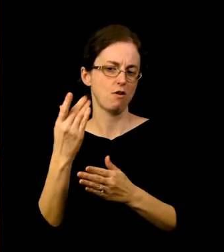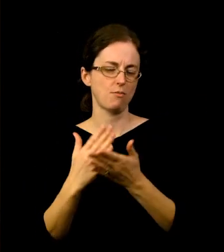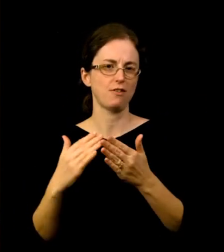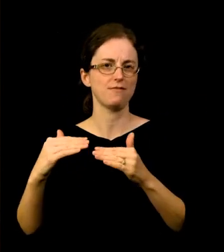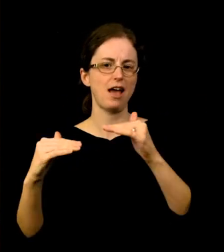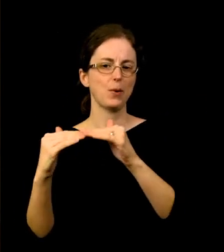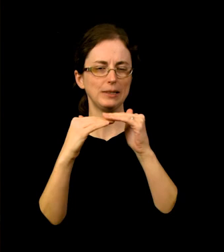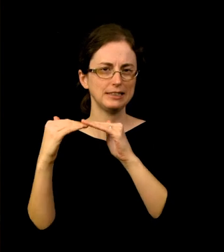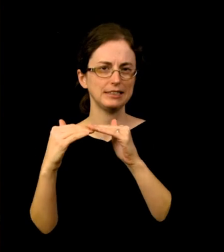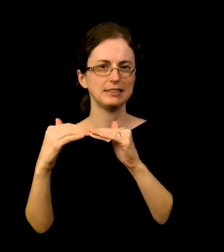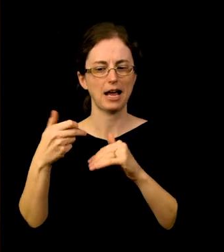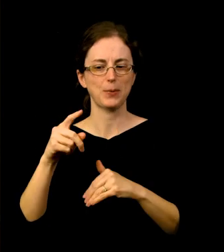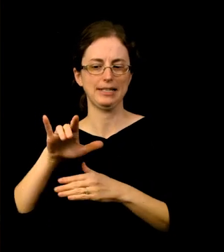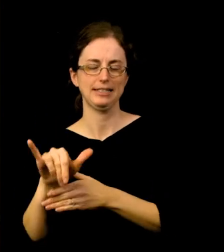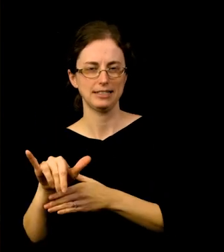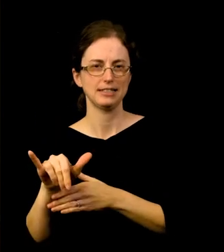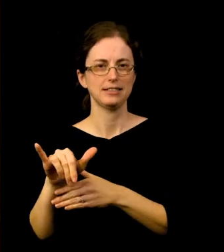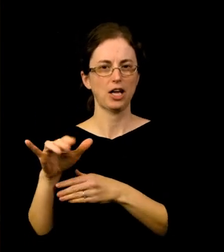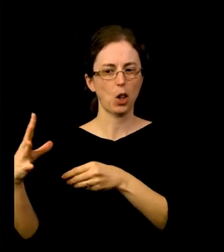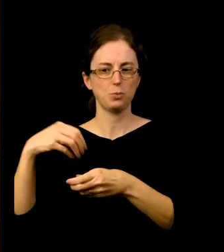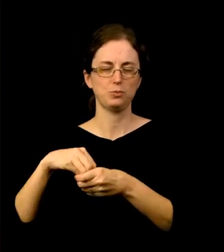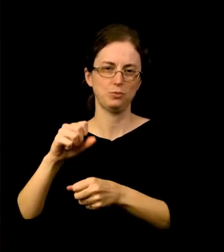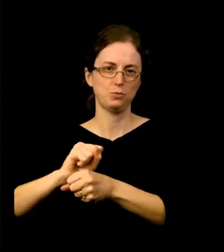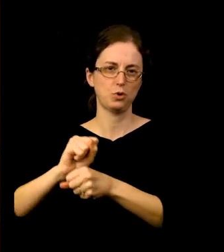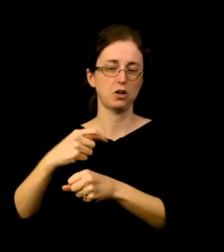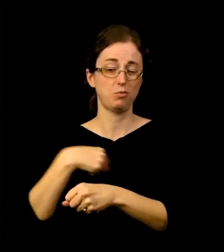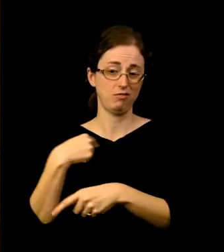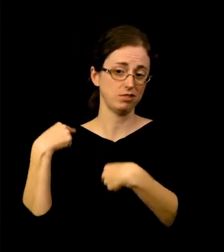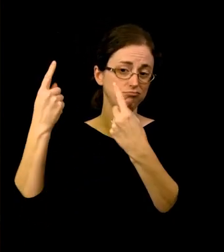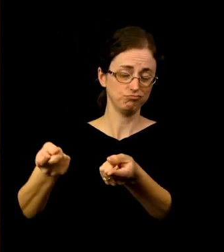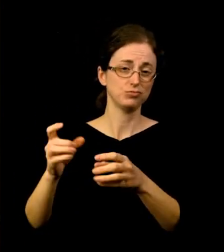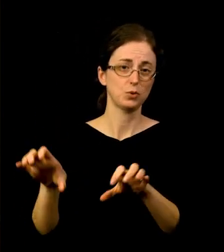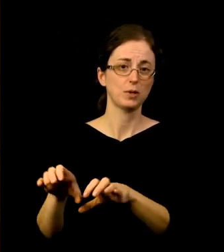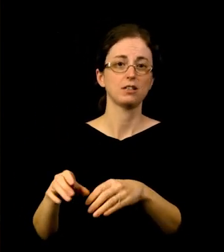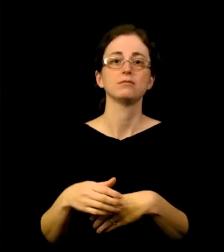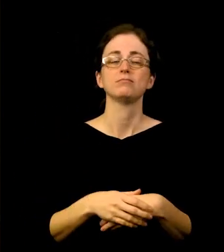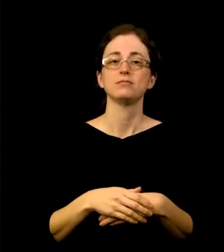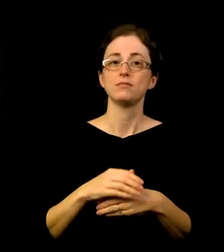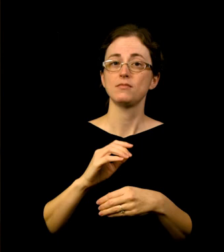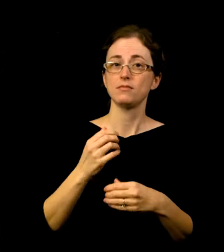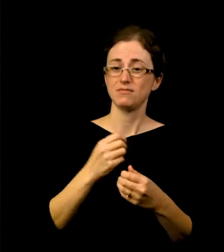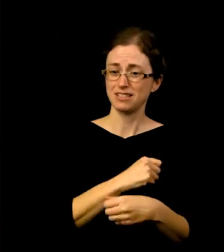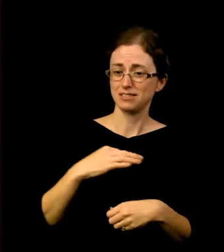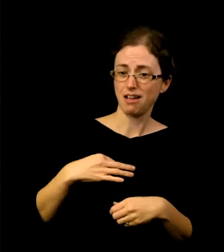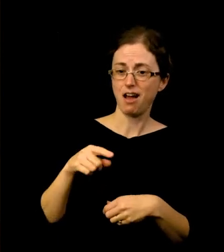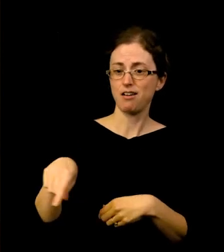Our Equity Team and many other staff members have been working tirelessly to keep racial equity and justice work moving forward —